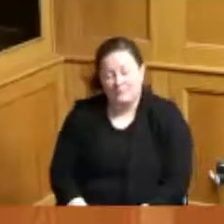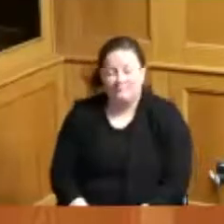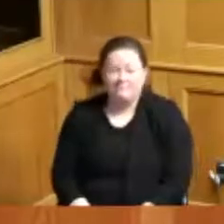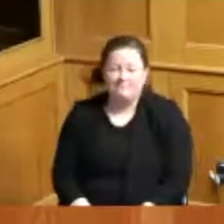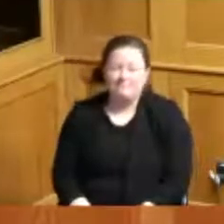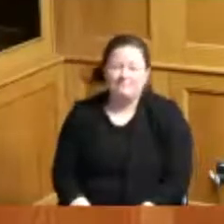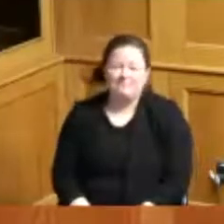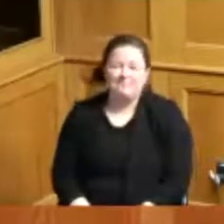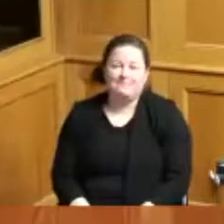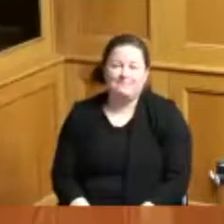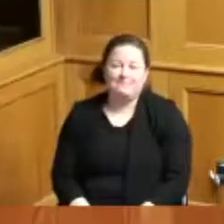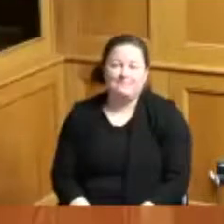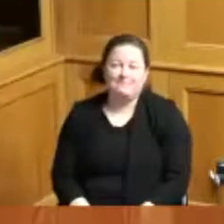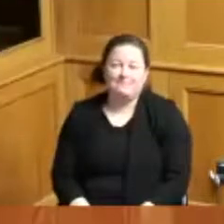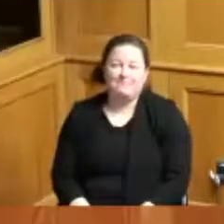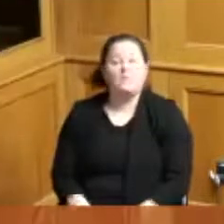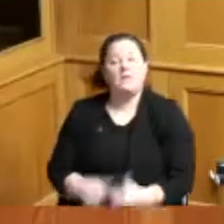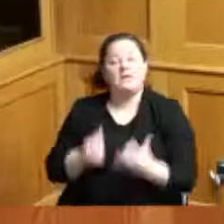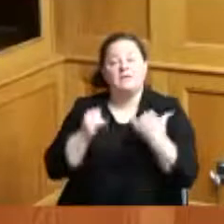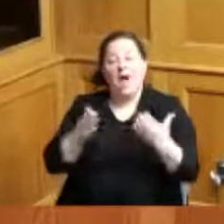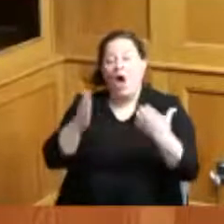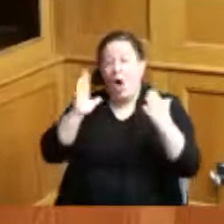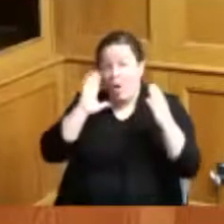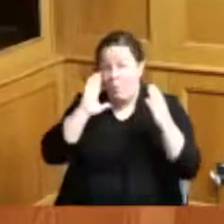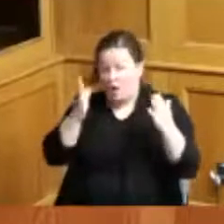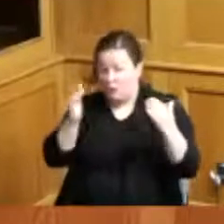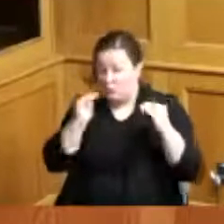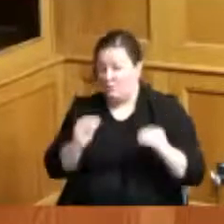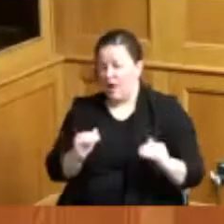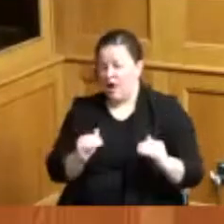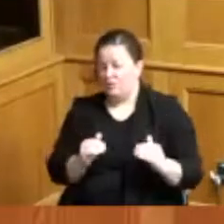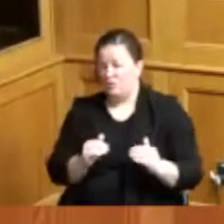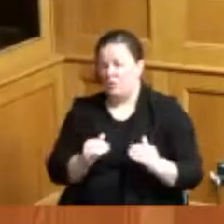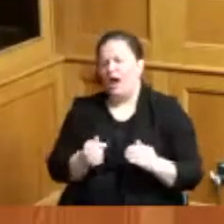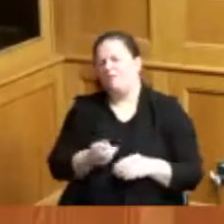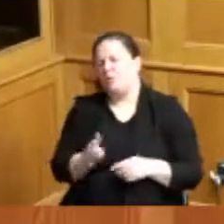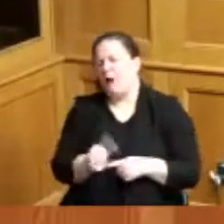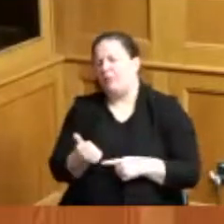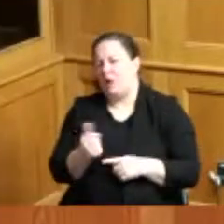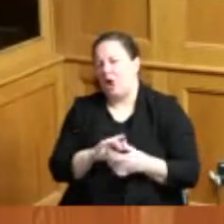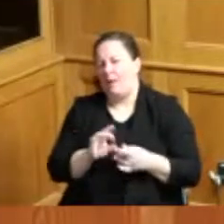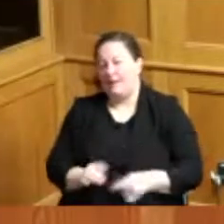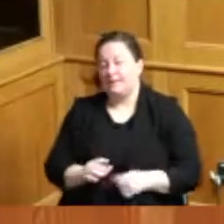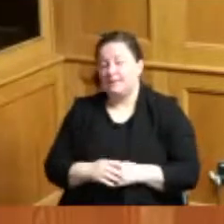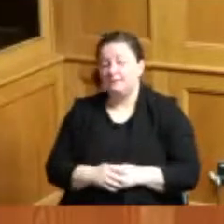I will move on to a couple other comments I have as we know this is black history month